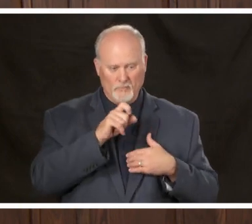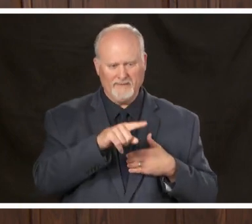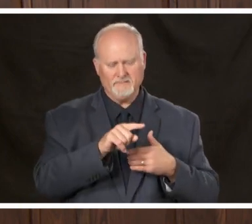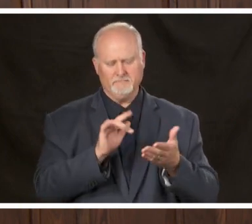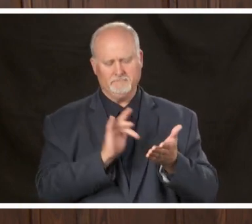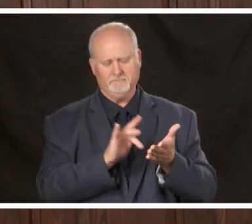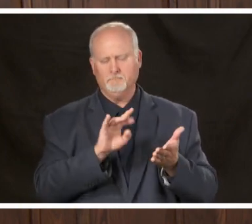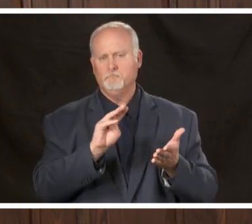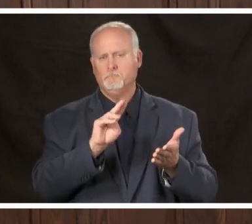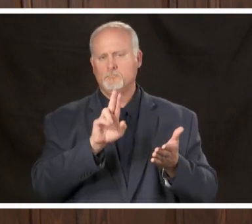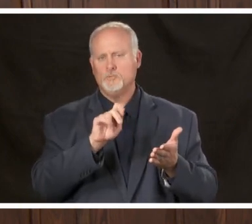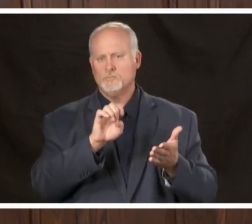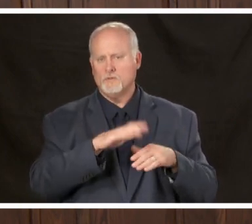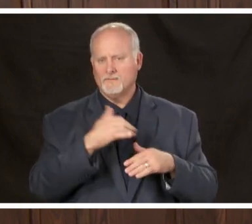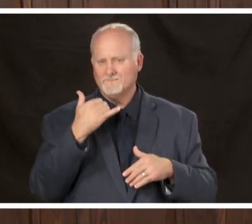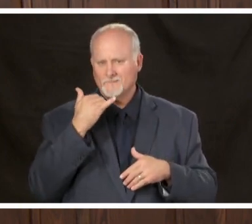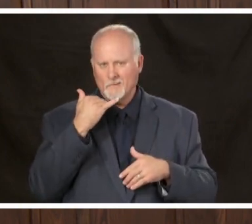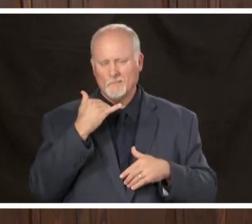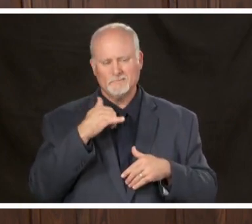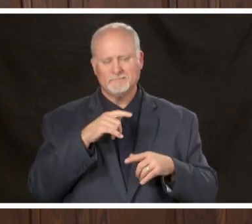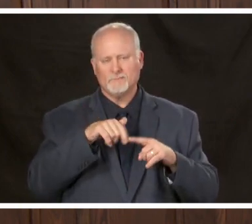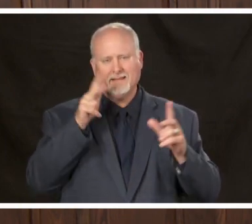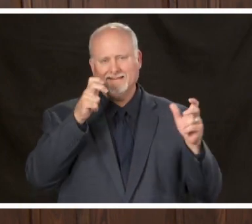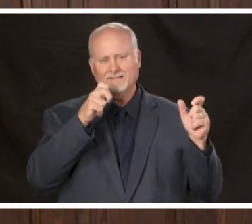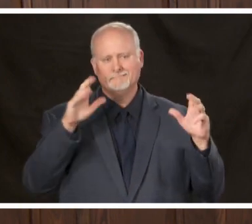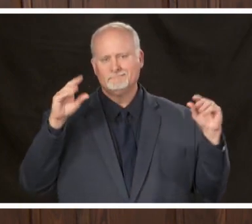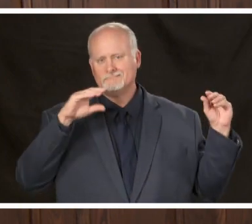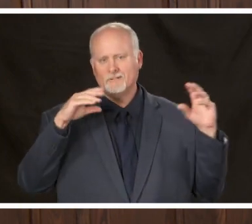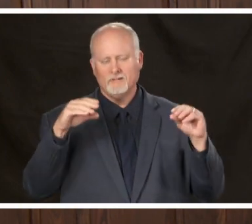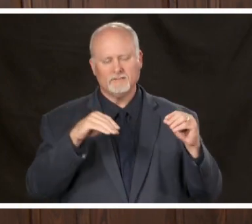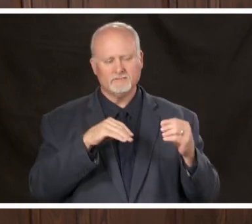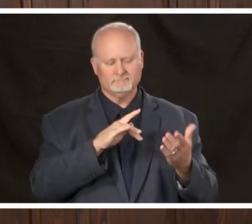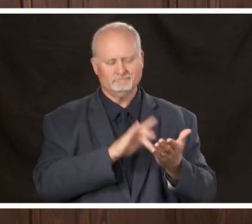that there do not place the call on hold